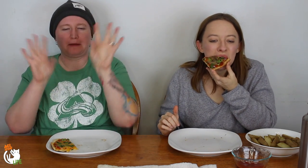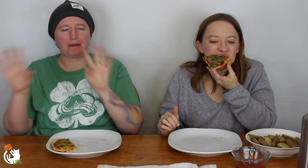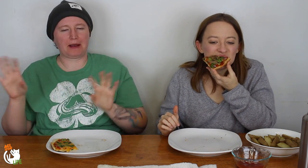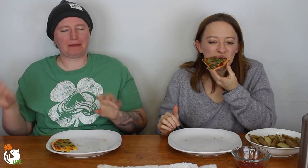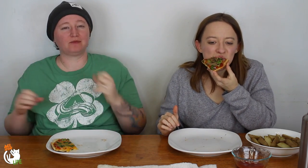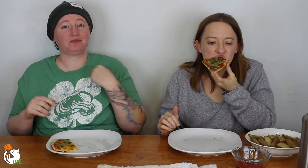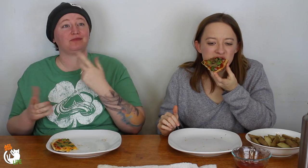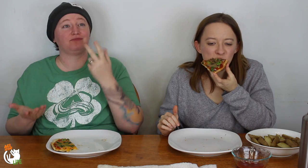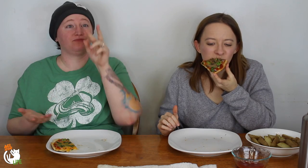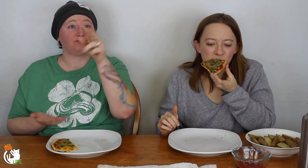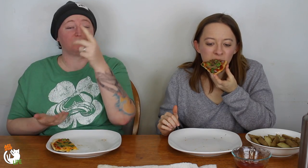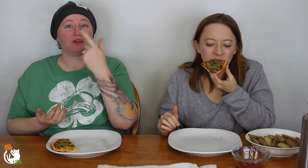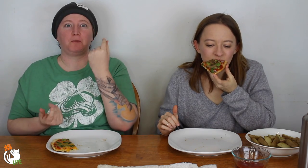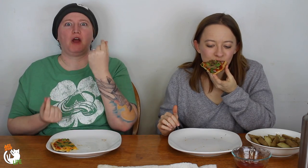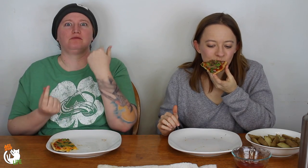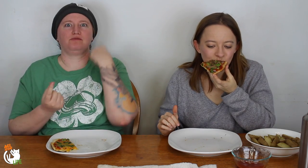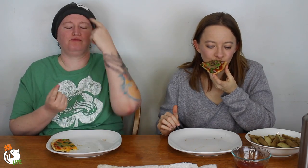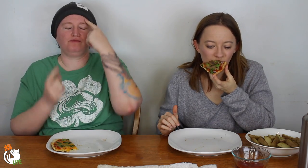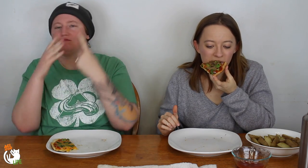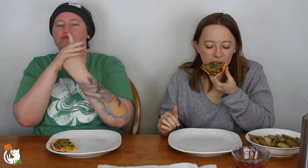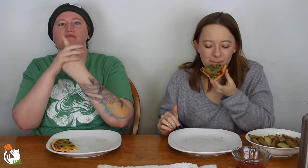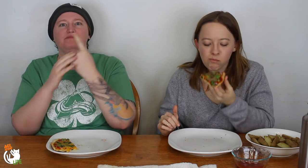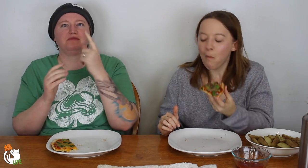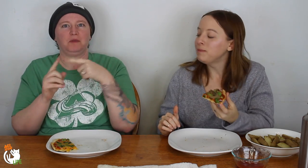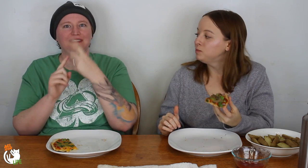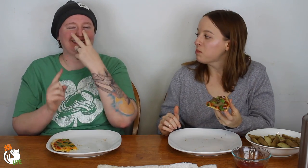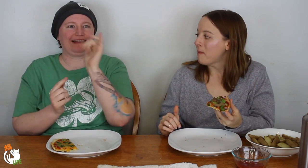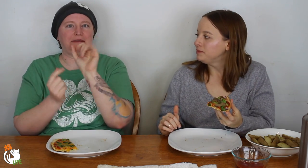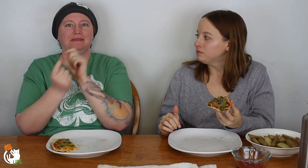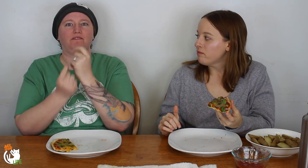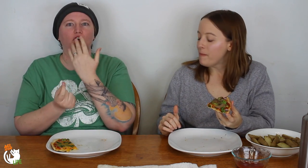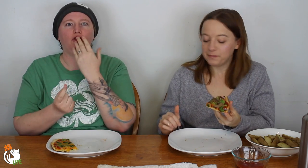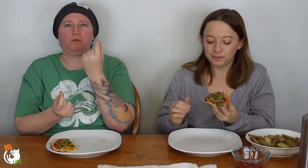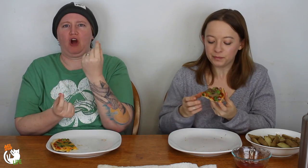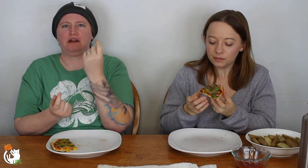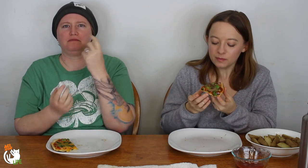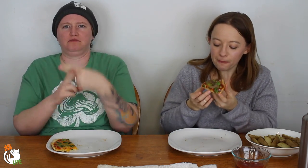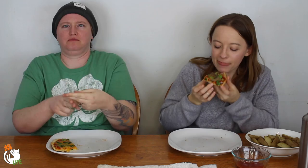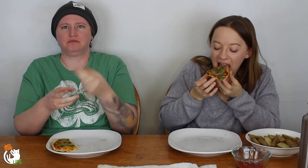They had those all over and what you did is you had to think what is the first thing that comes to mind when you see that color?